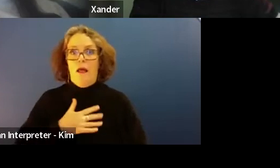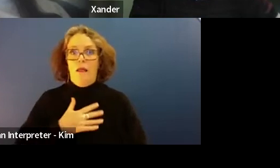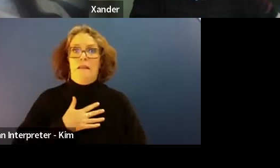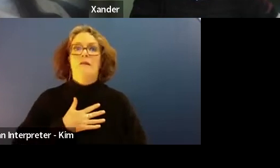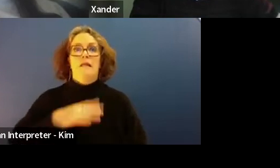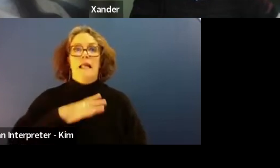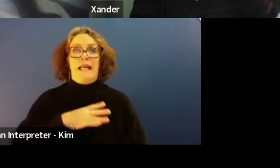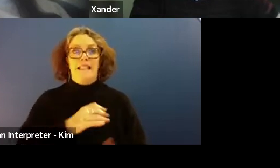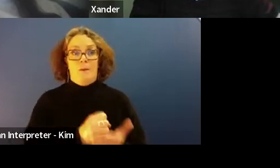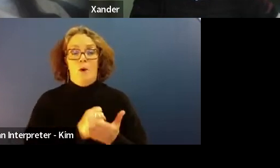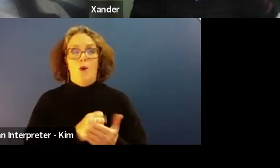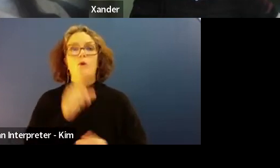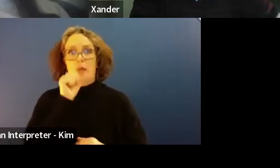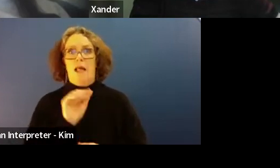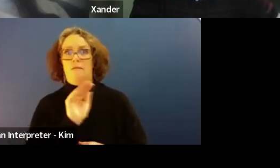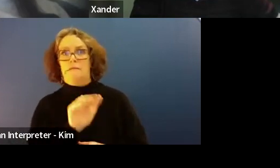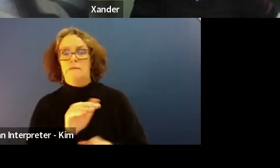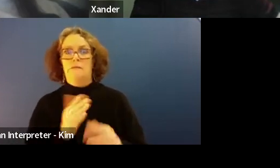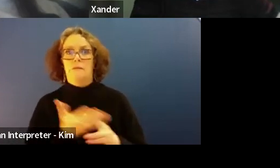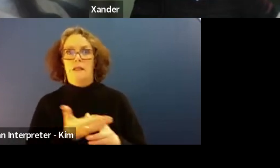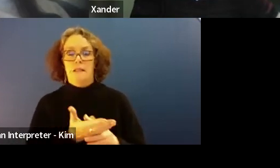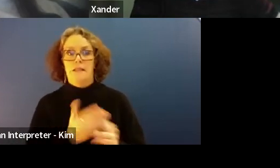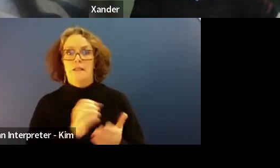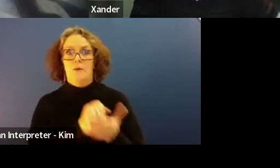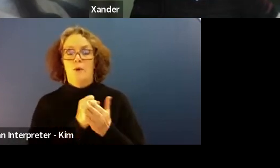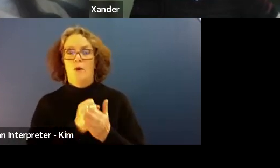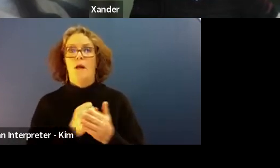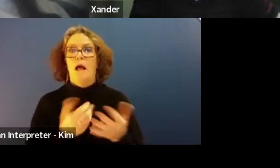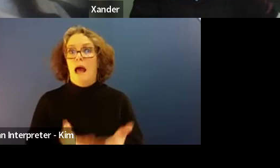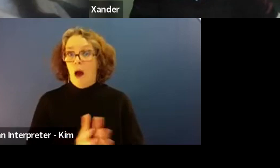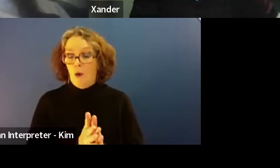You can access help by heading to the side of website.